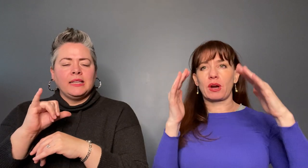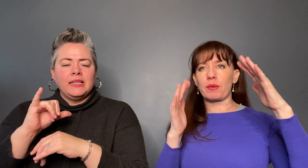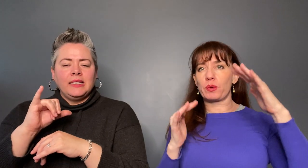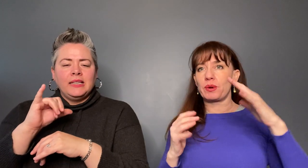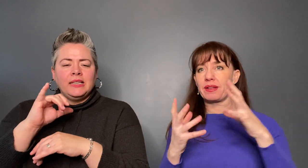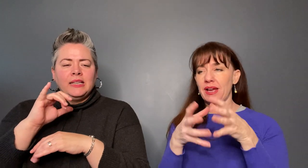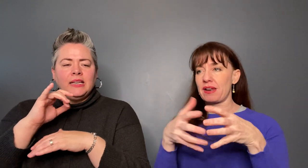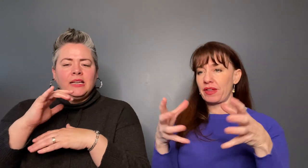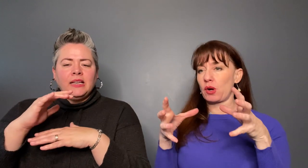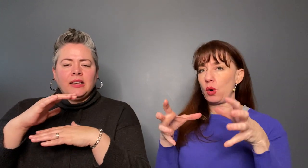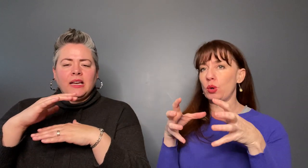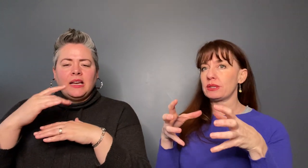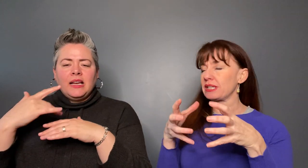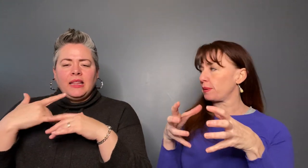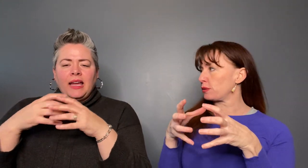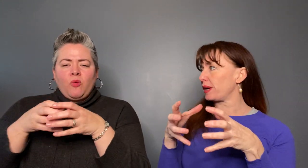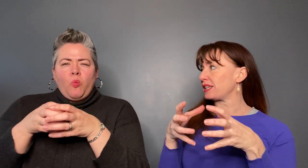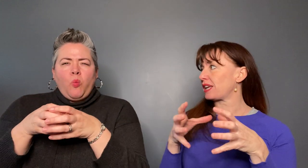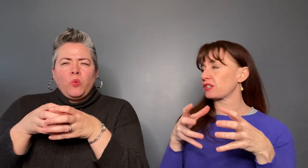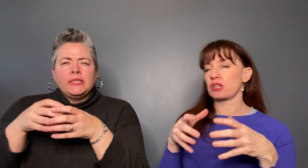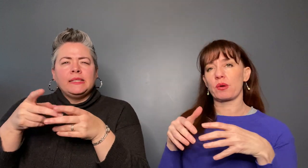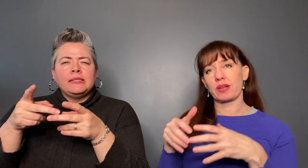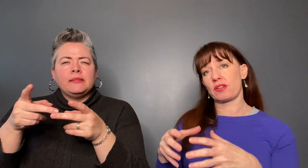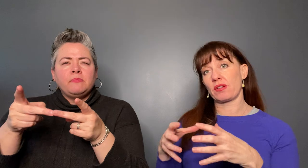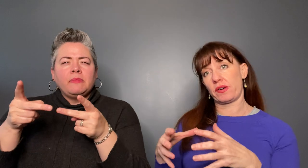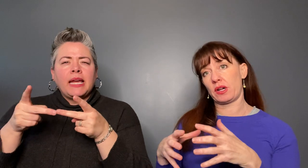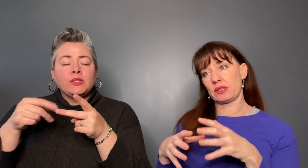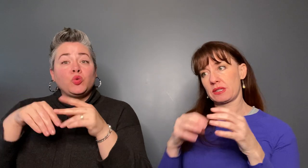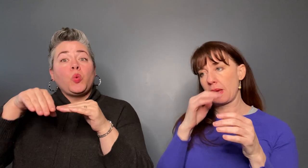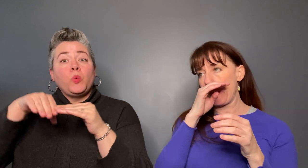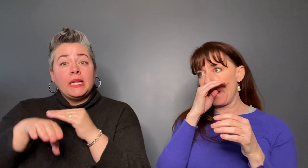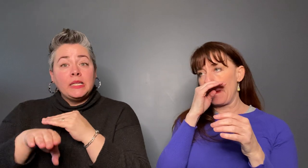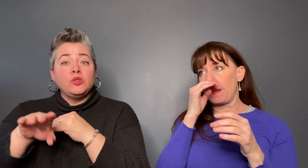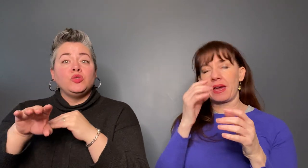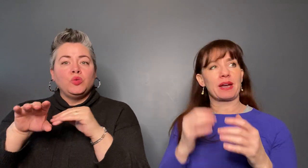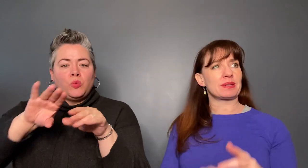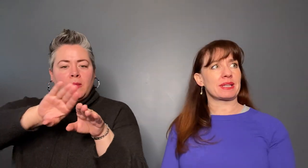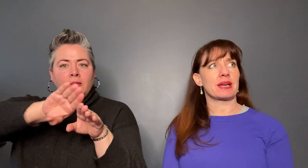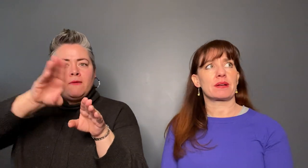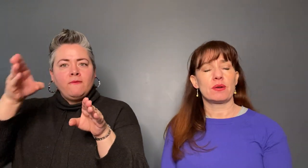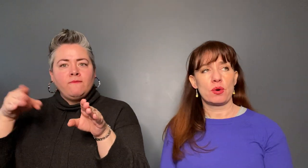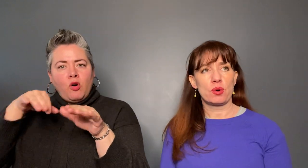it. We were a kind of holding space waiting to actually go into the vault. I feel like